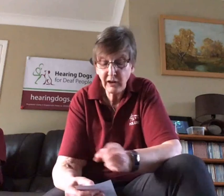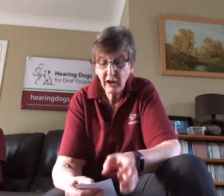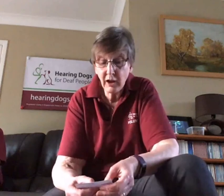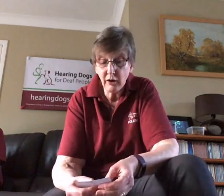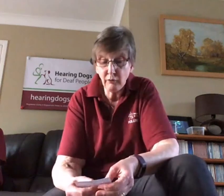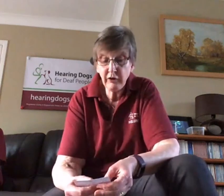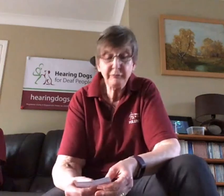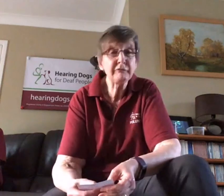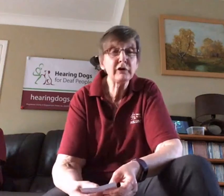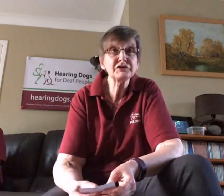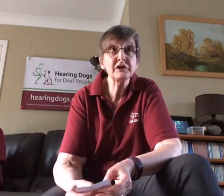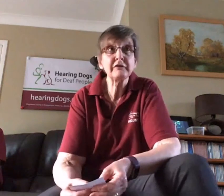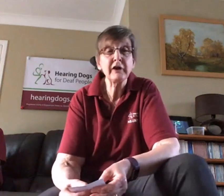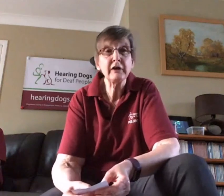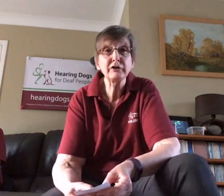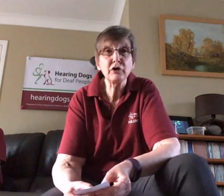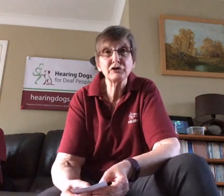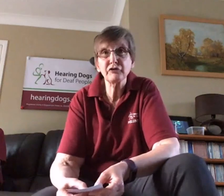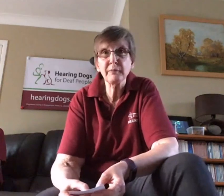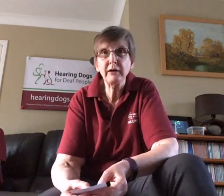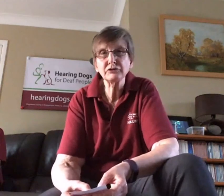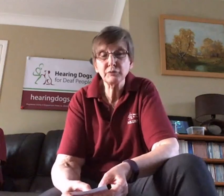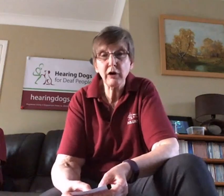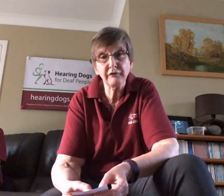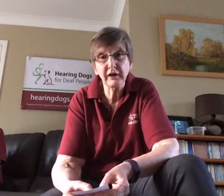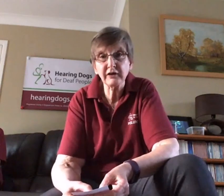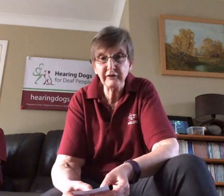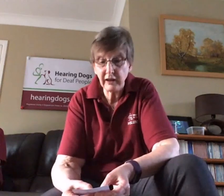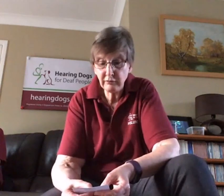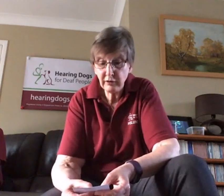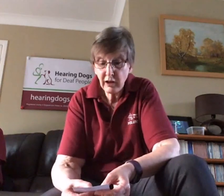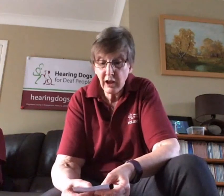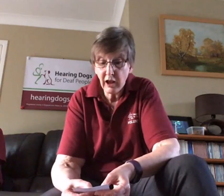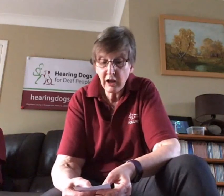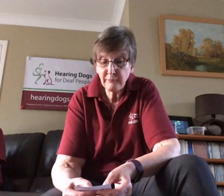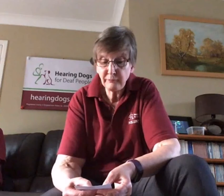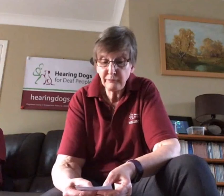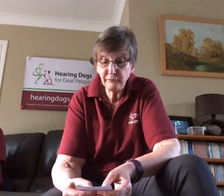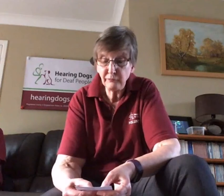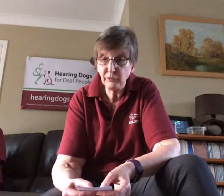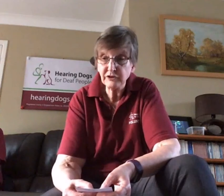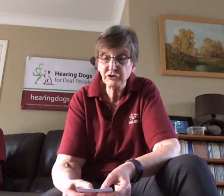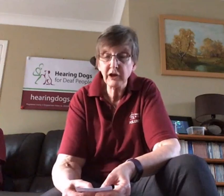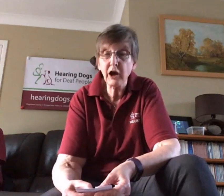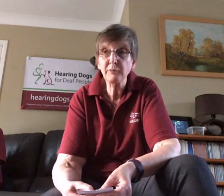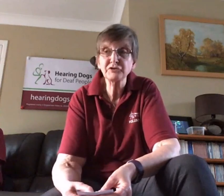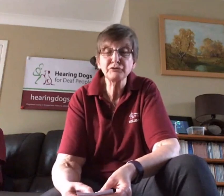We've been volunteering for Hearing Dogs for about 12 years now, we took it up as a retirement